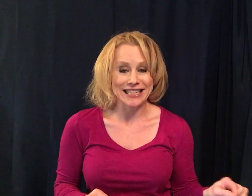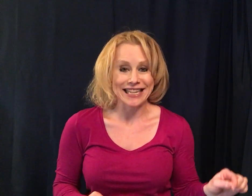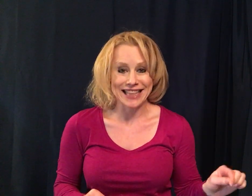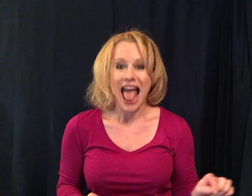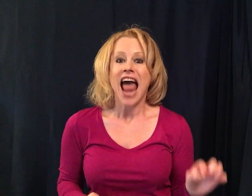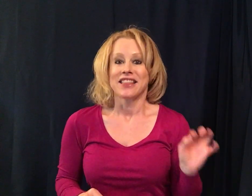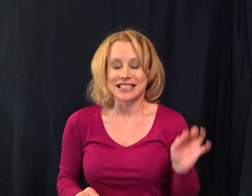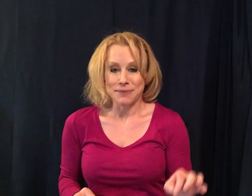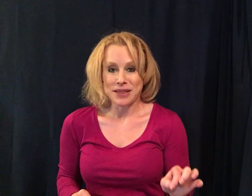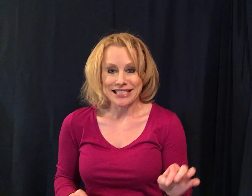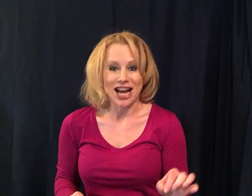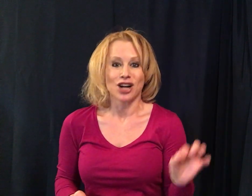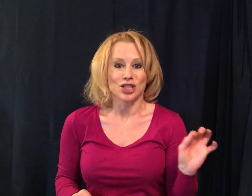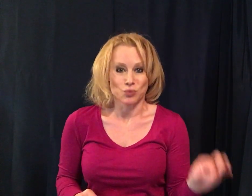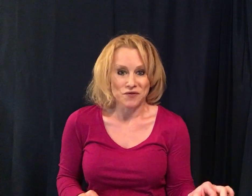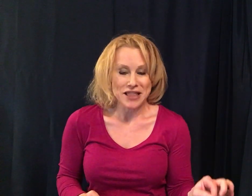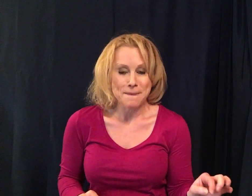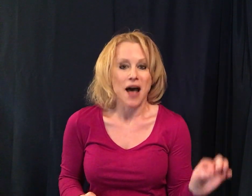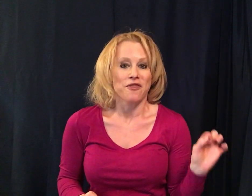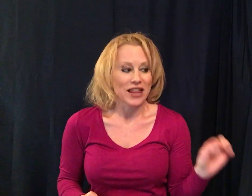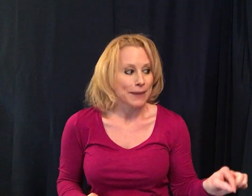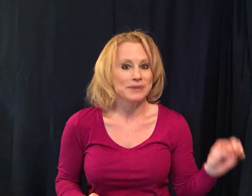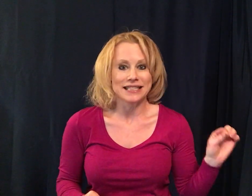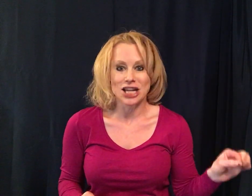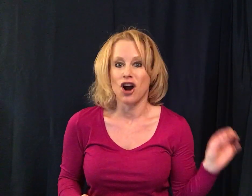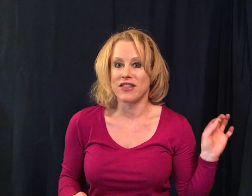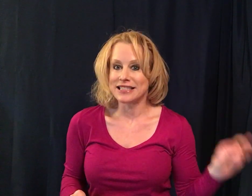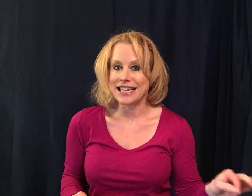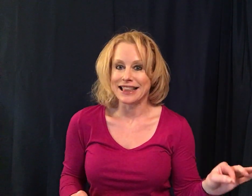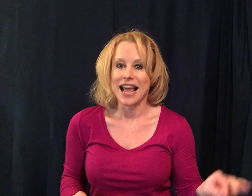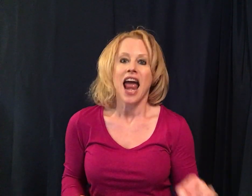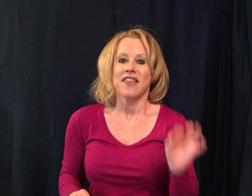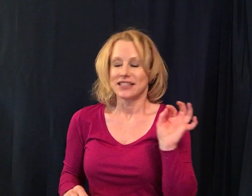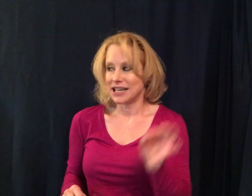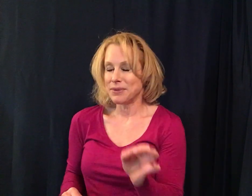the teeth the tip of the tongue the roof of the mouth the lips the tongue and the teeth the tip